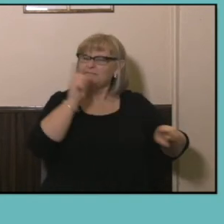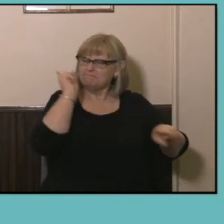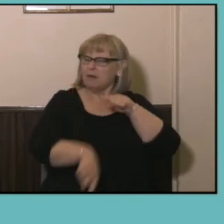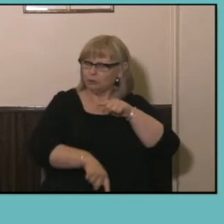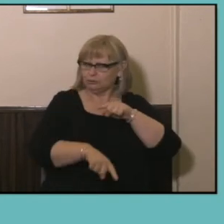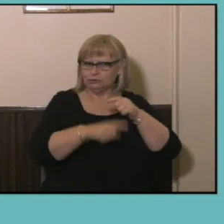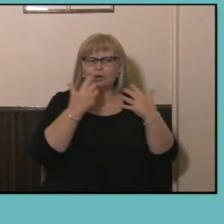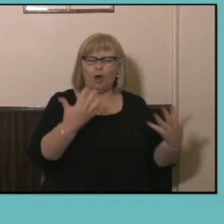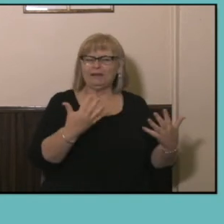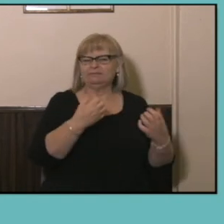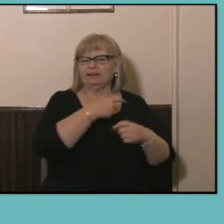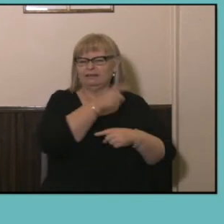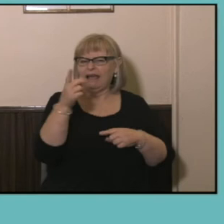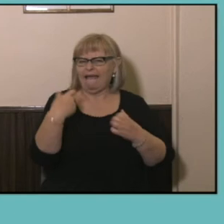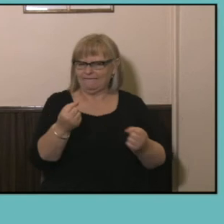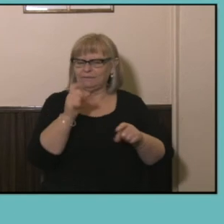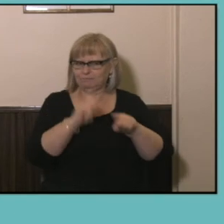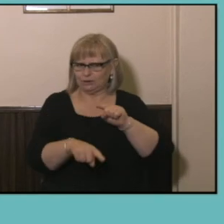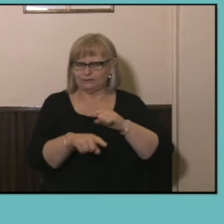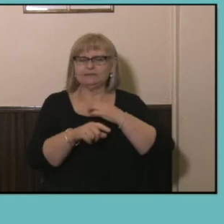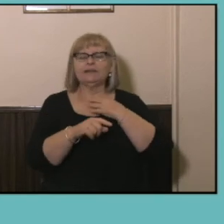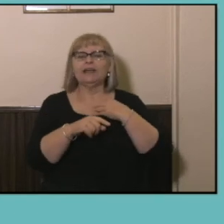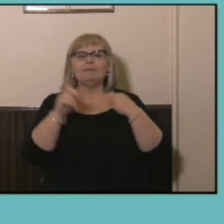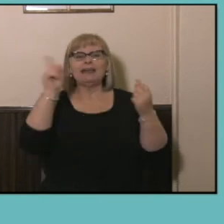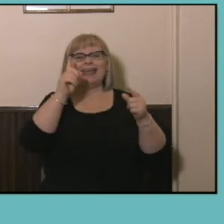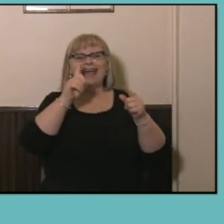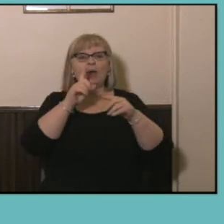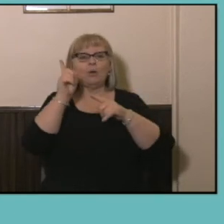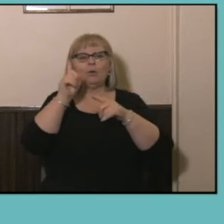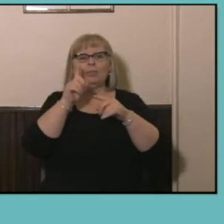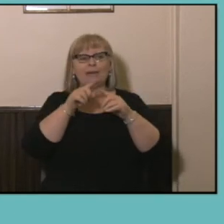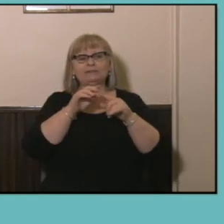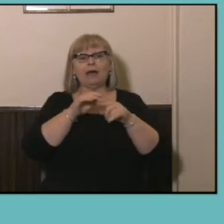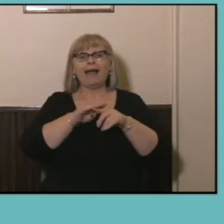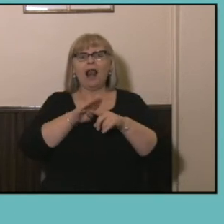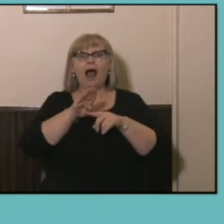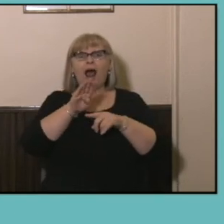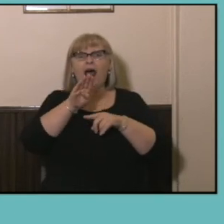qualification in Australia, but that's been decreasing quite steadily since